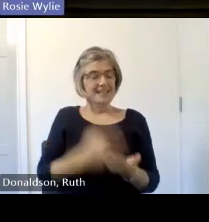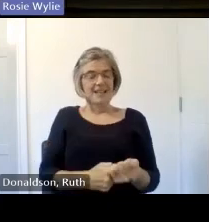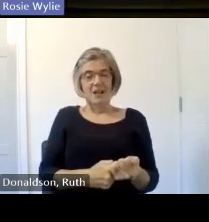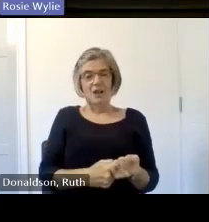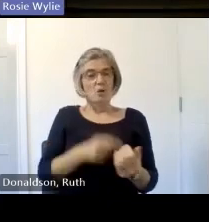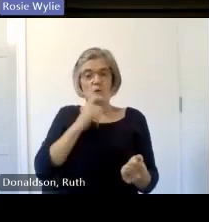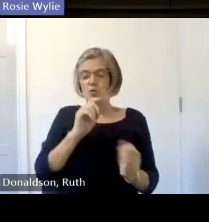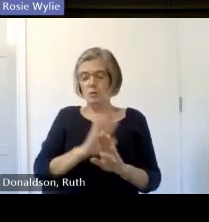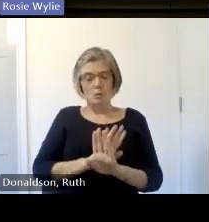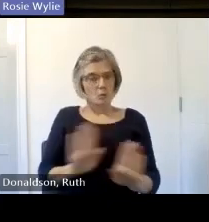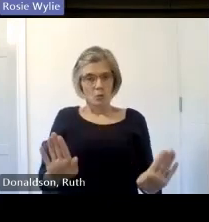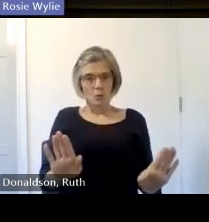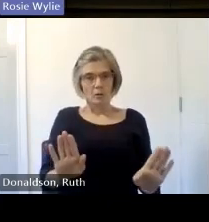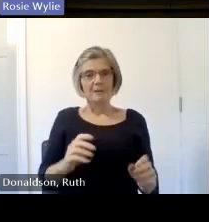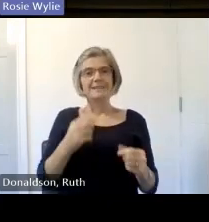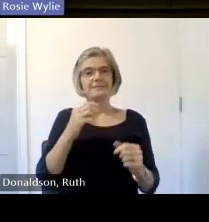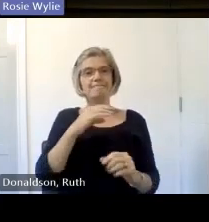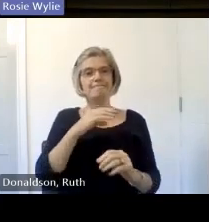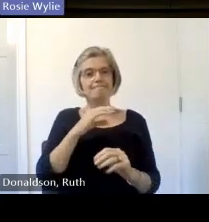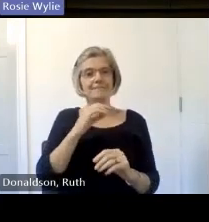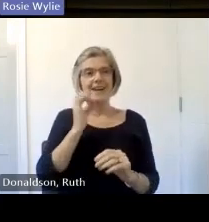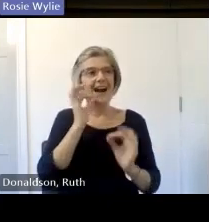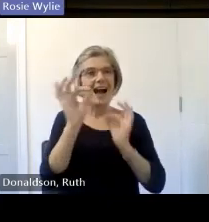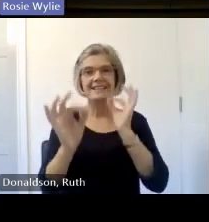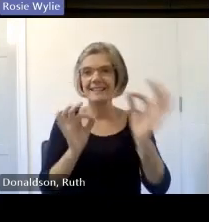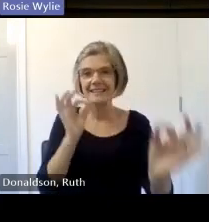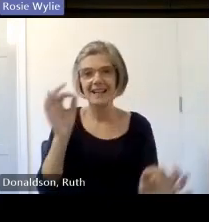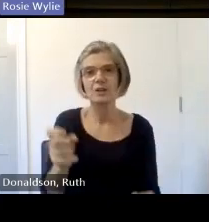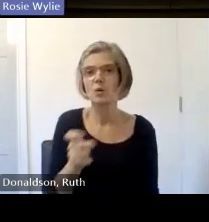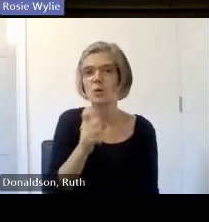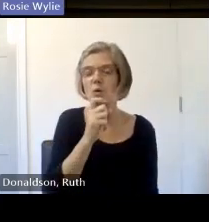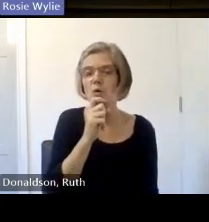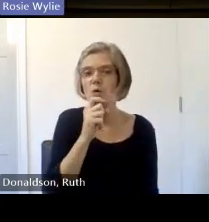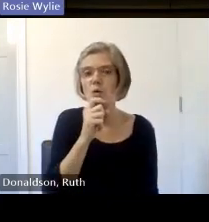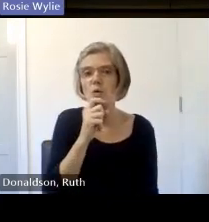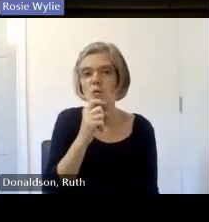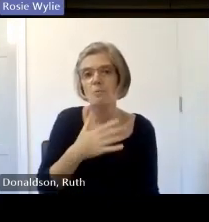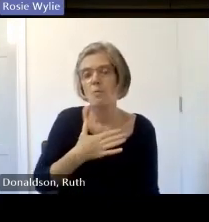out to people so everybody that is speaking or is putting on a workshop today has volunteered